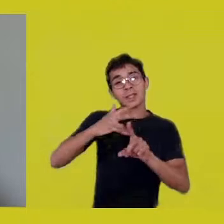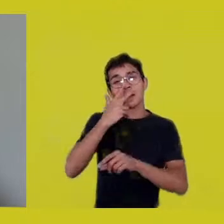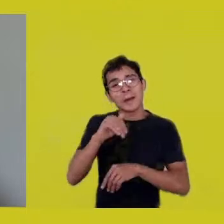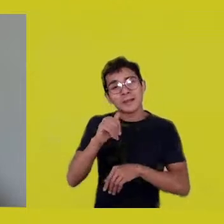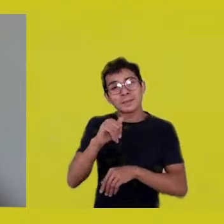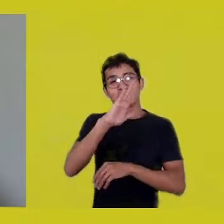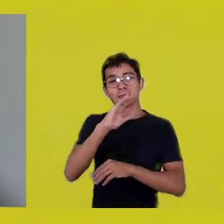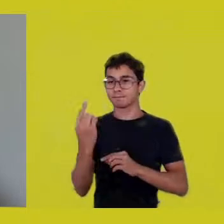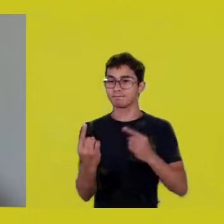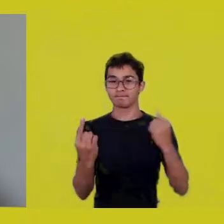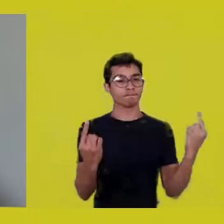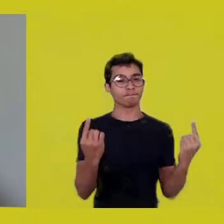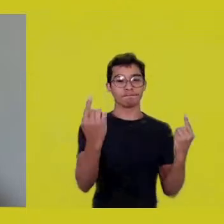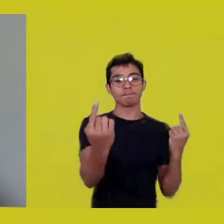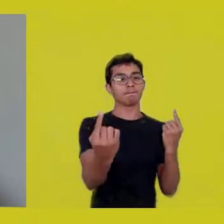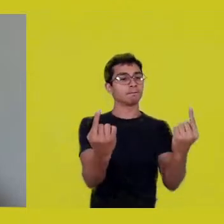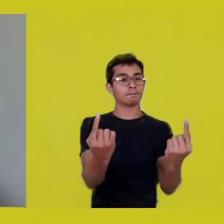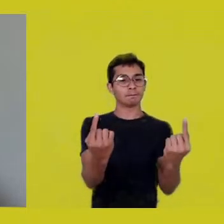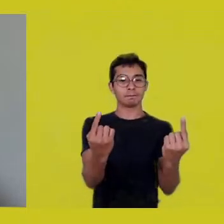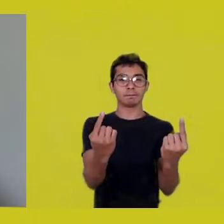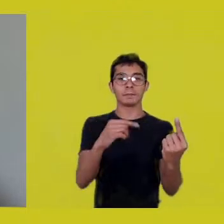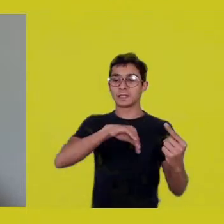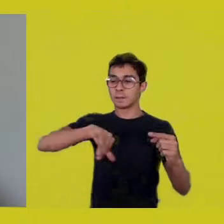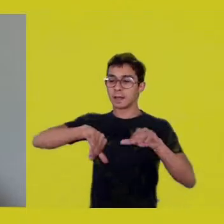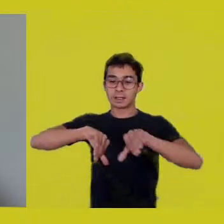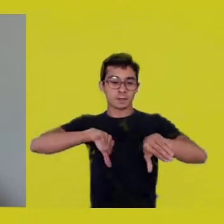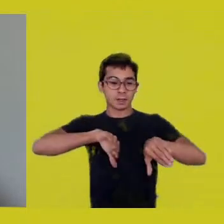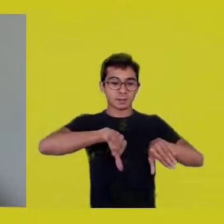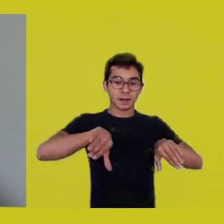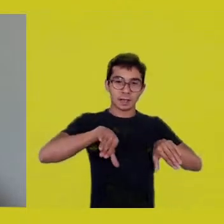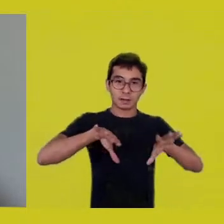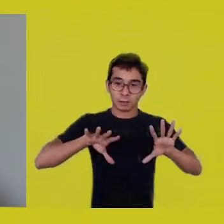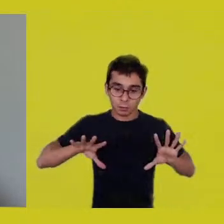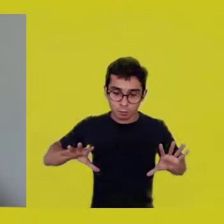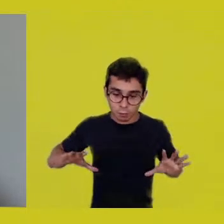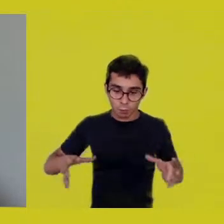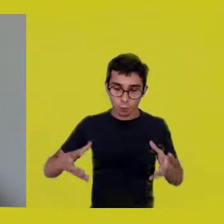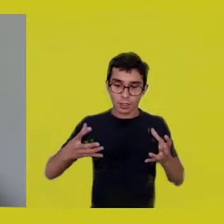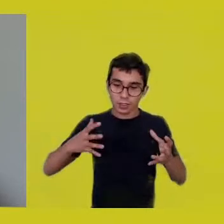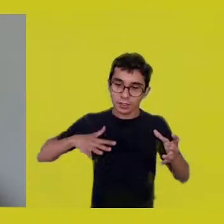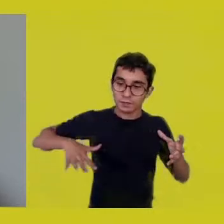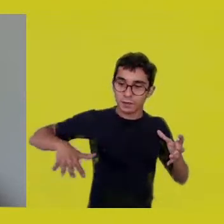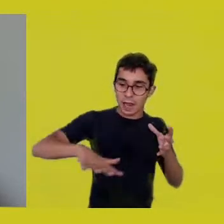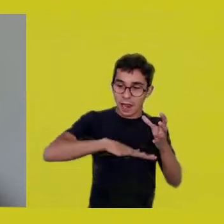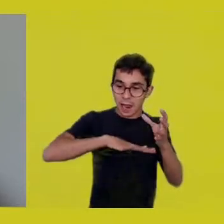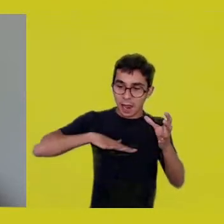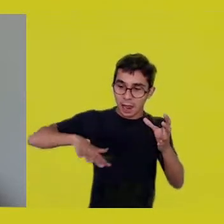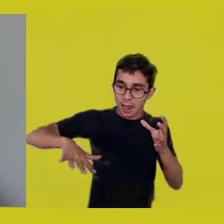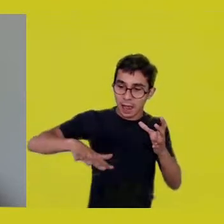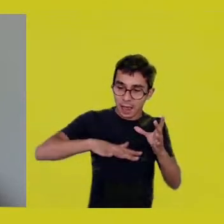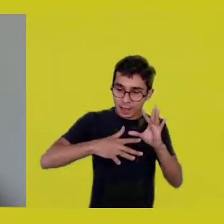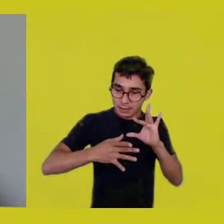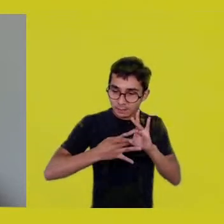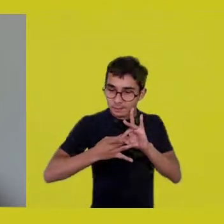this separation of the subject from their place, their homeland, their territory.